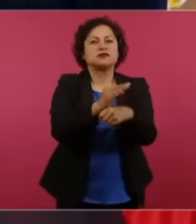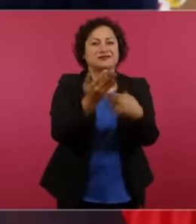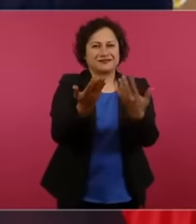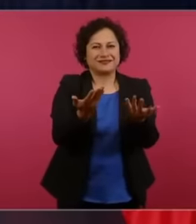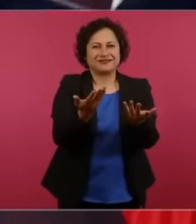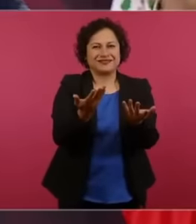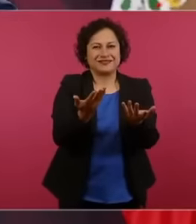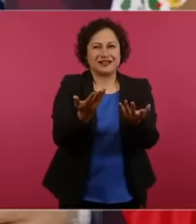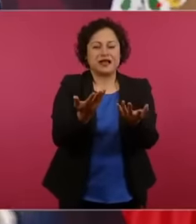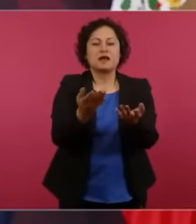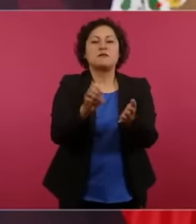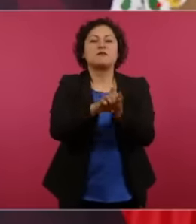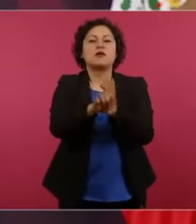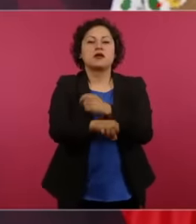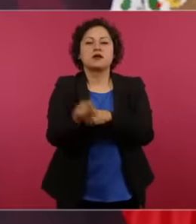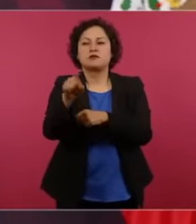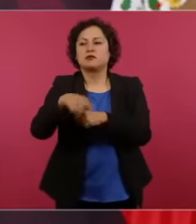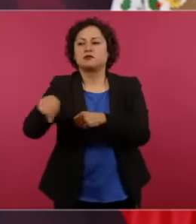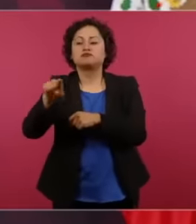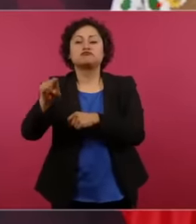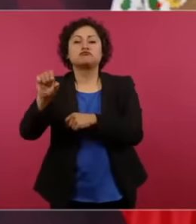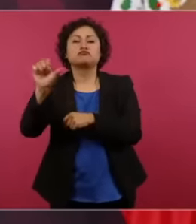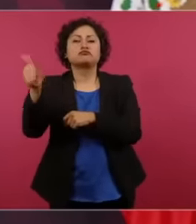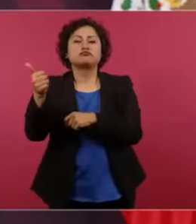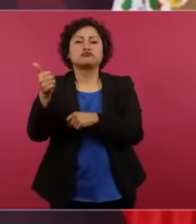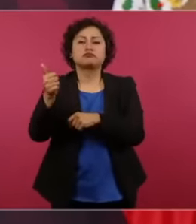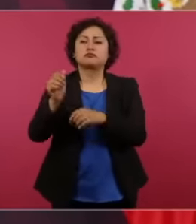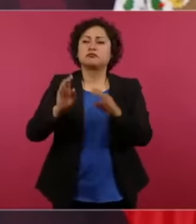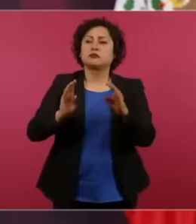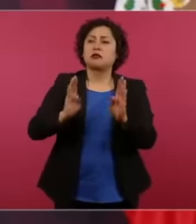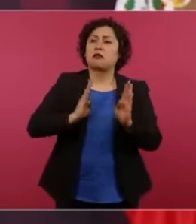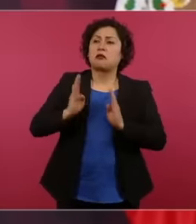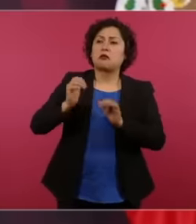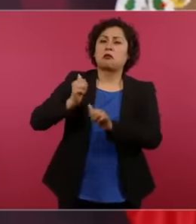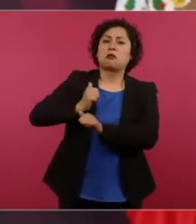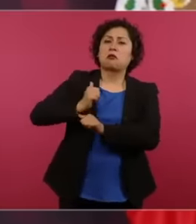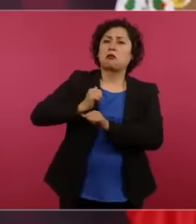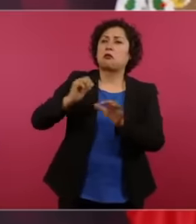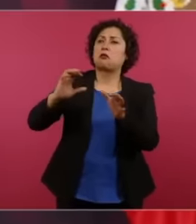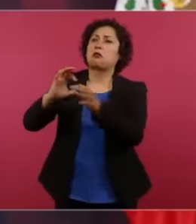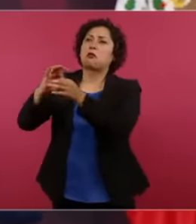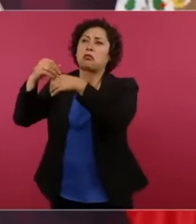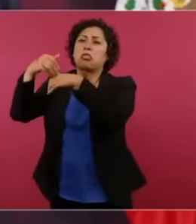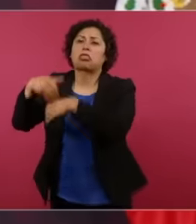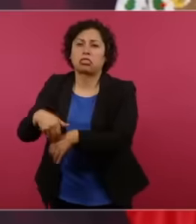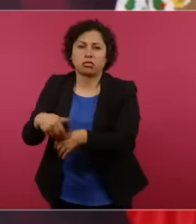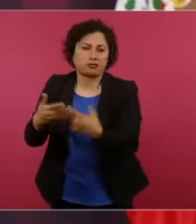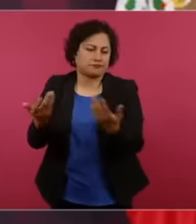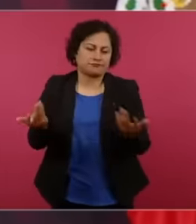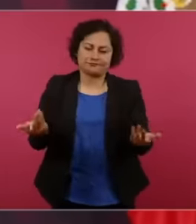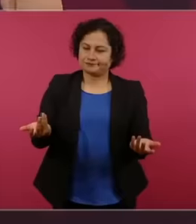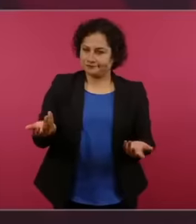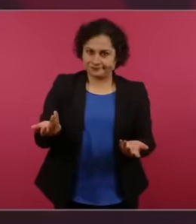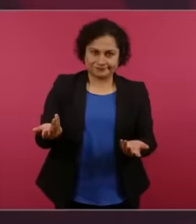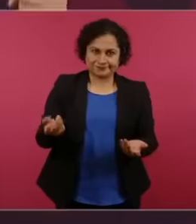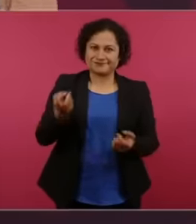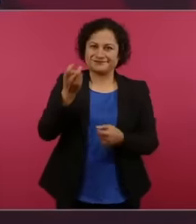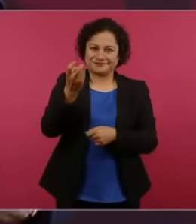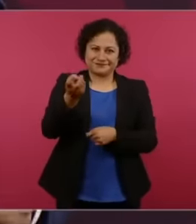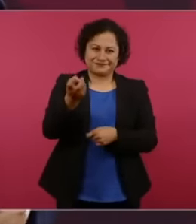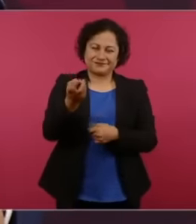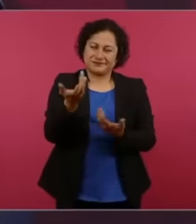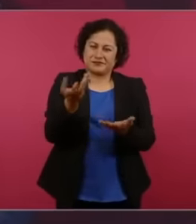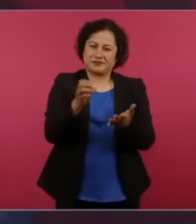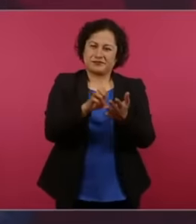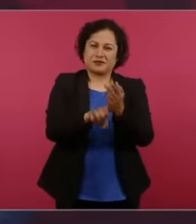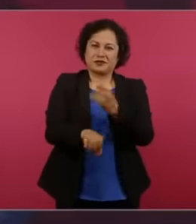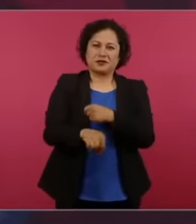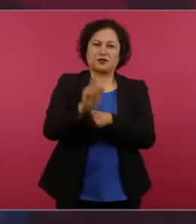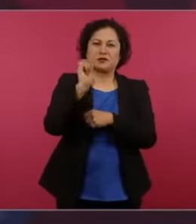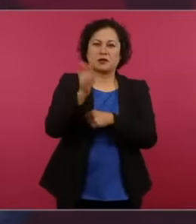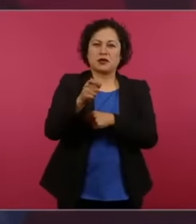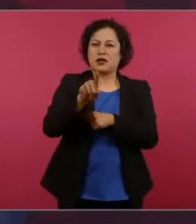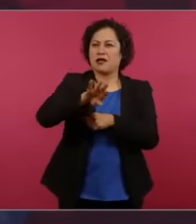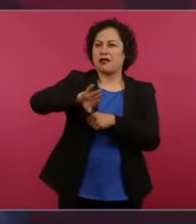for convictions for ideals